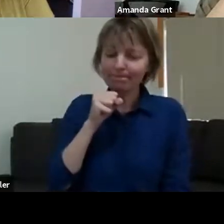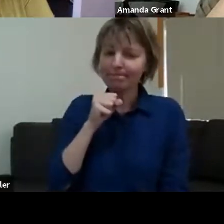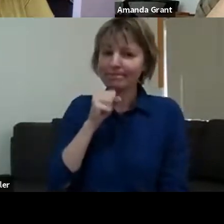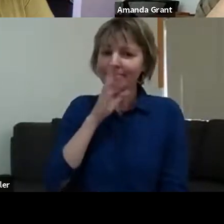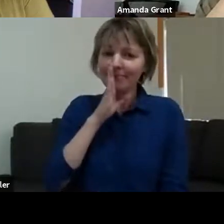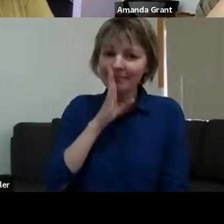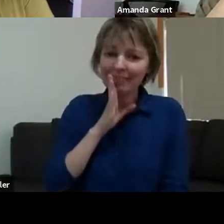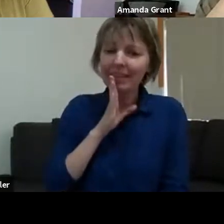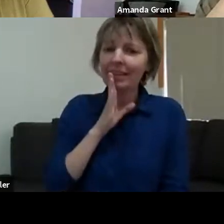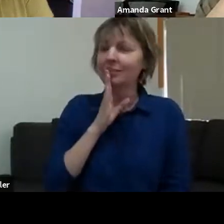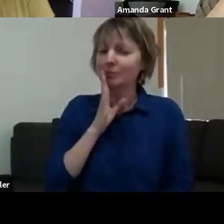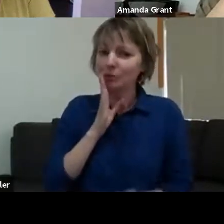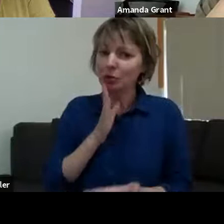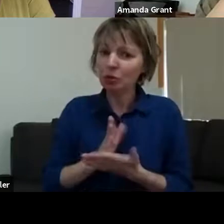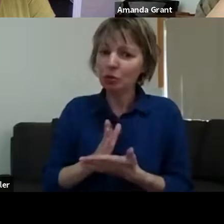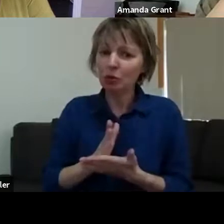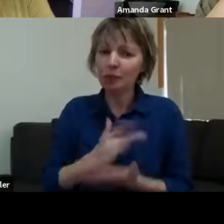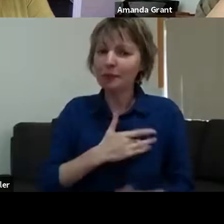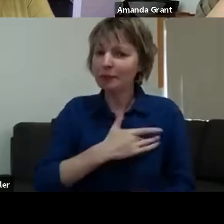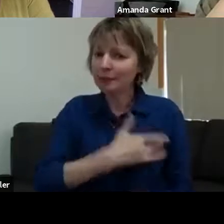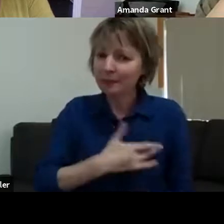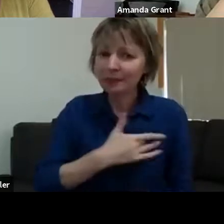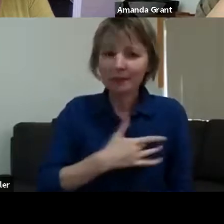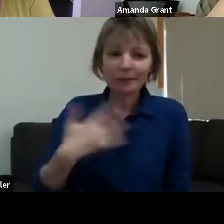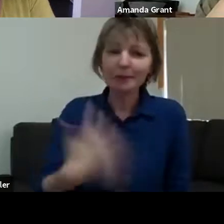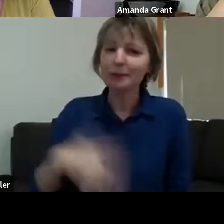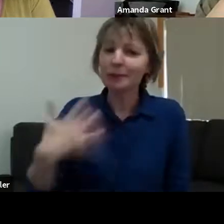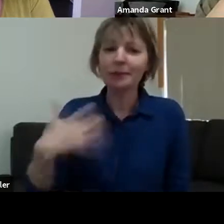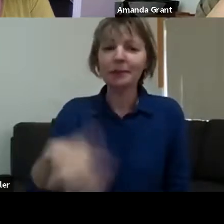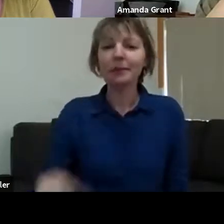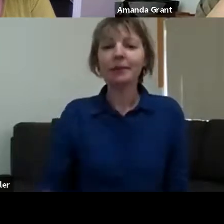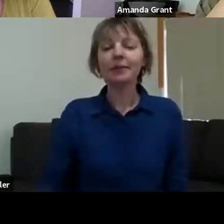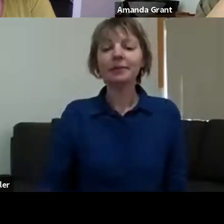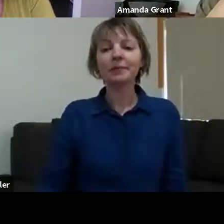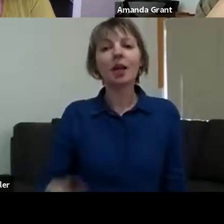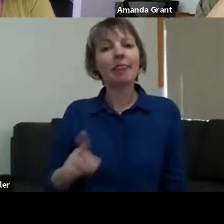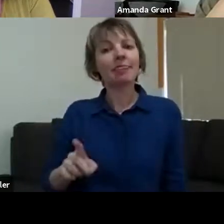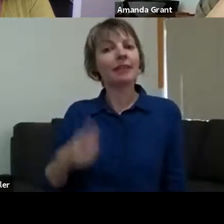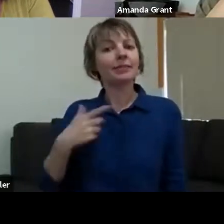has been driving me now - what's been driving me as a part of the fellowship that I'm doing, which is really investigating that. And how